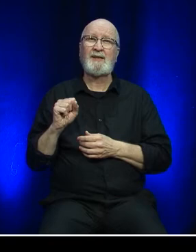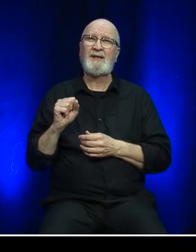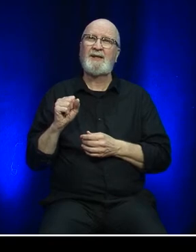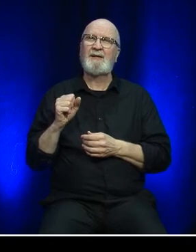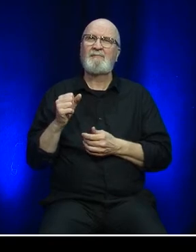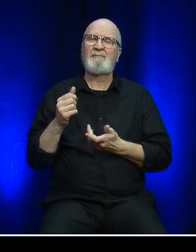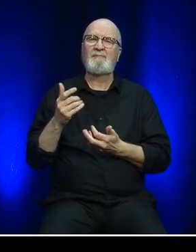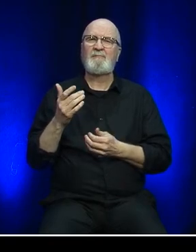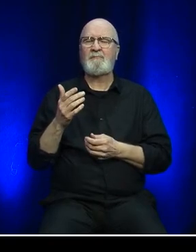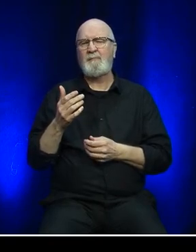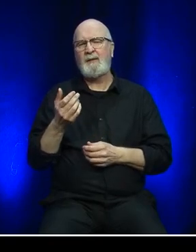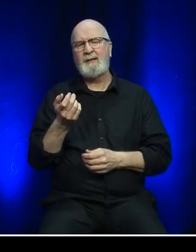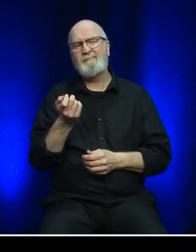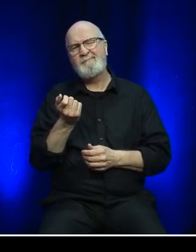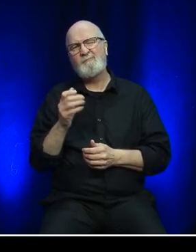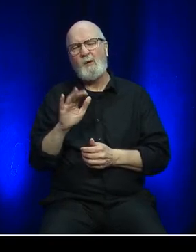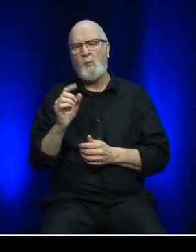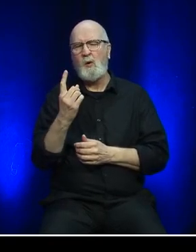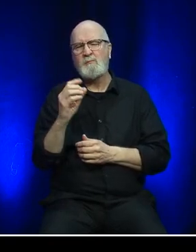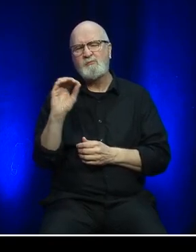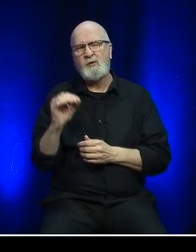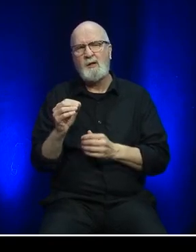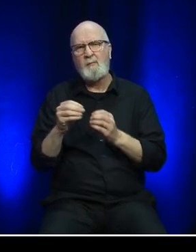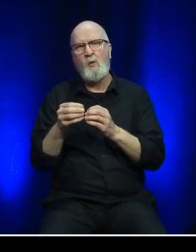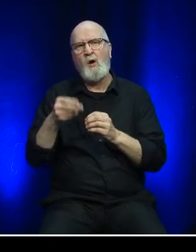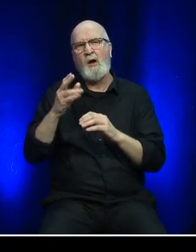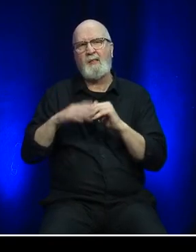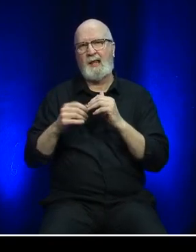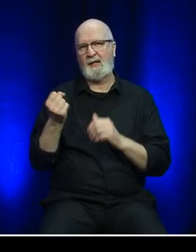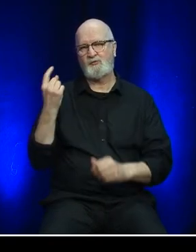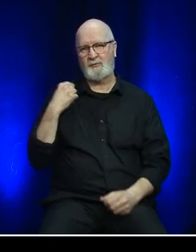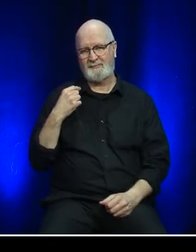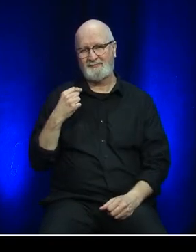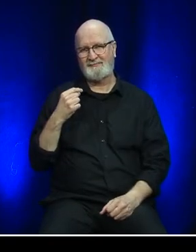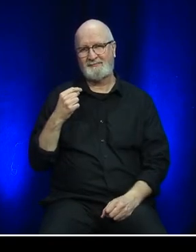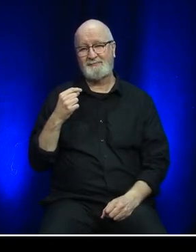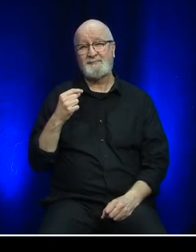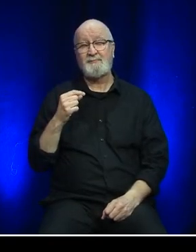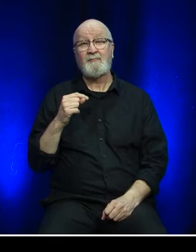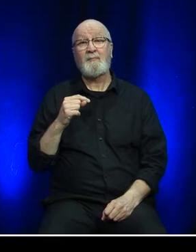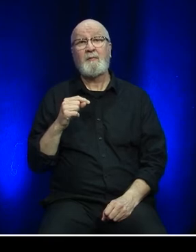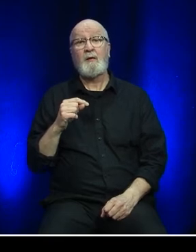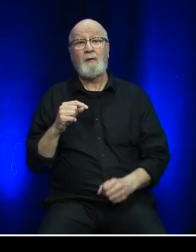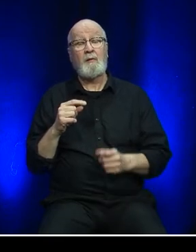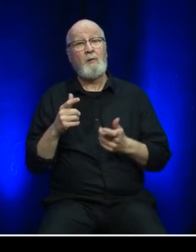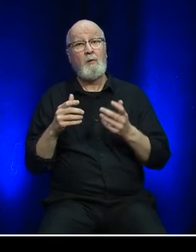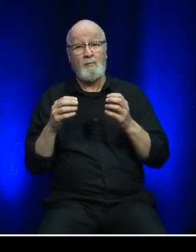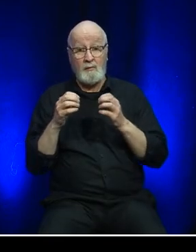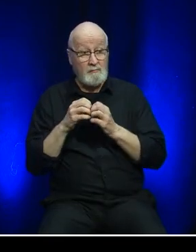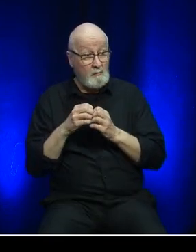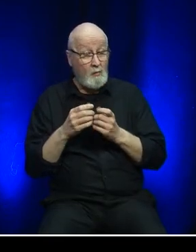1% higher compared to the previous year. While there were higher consumable costs